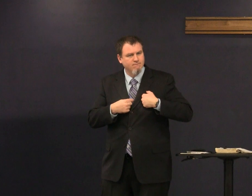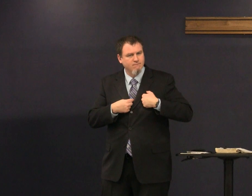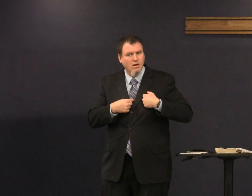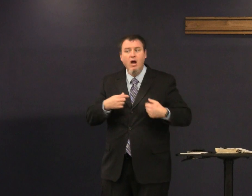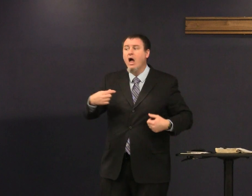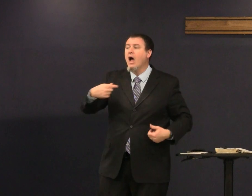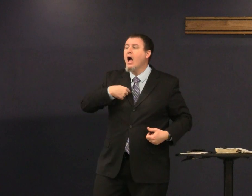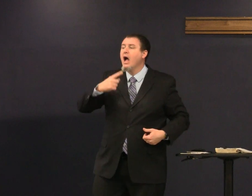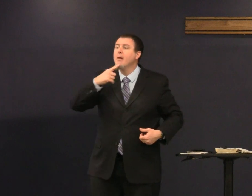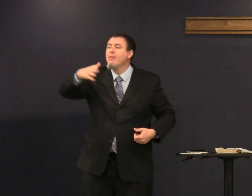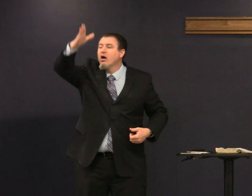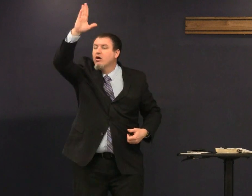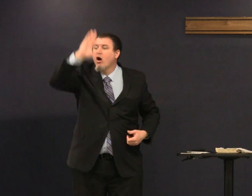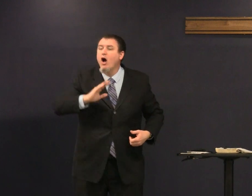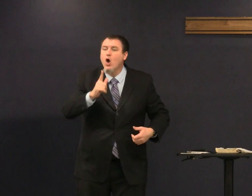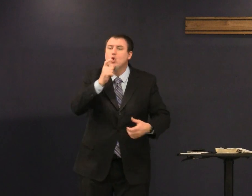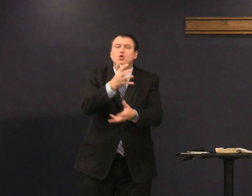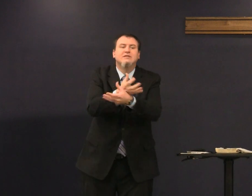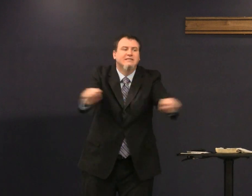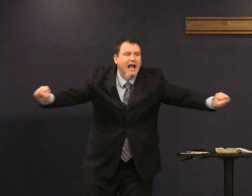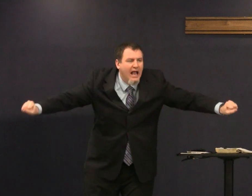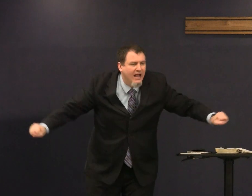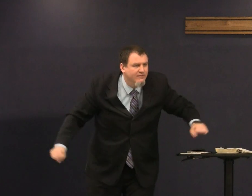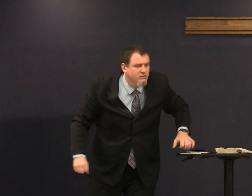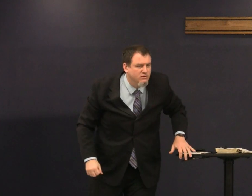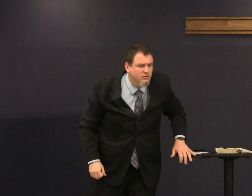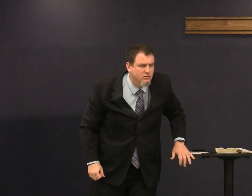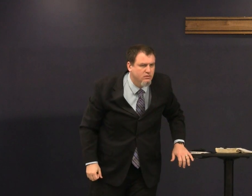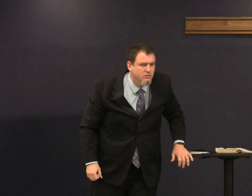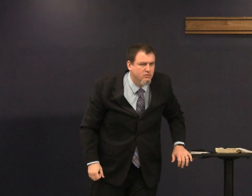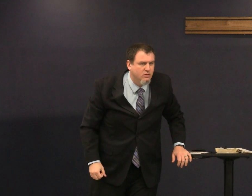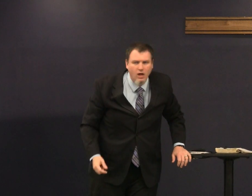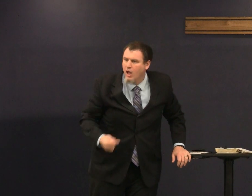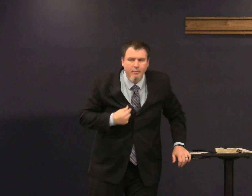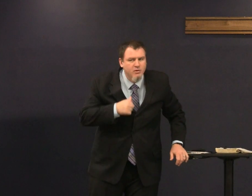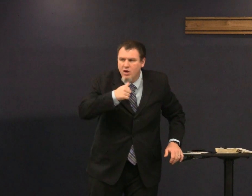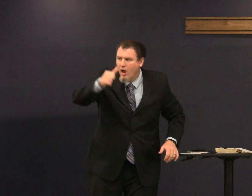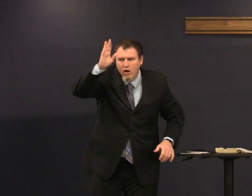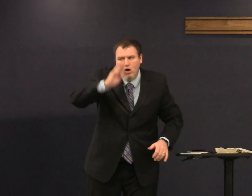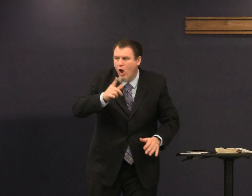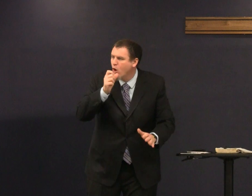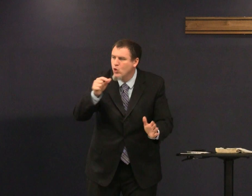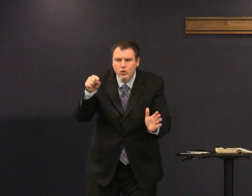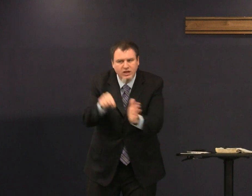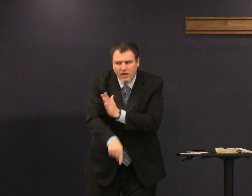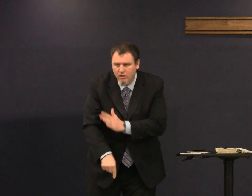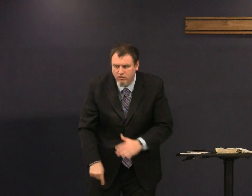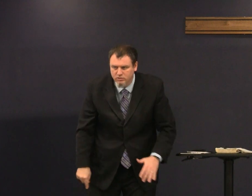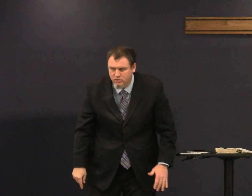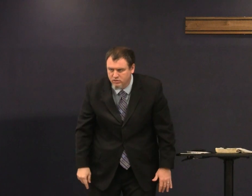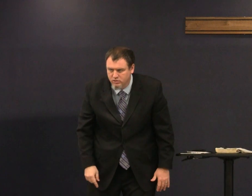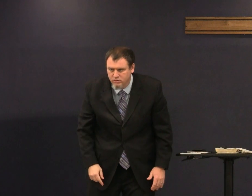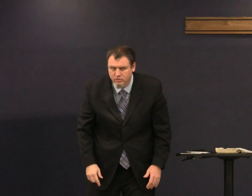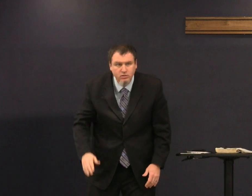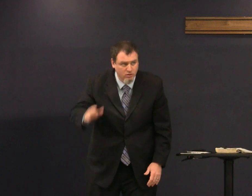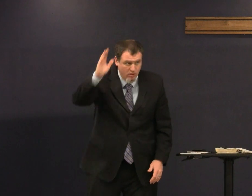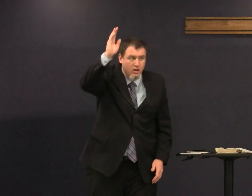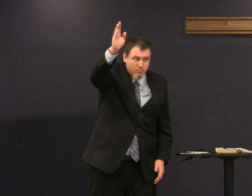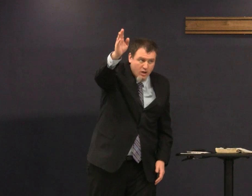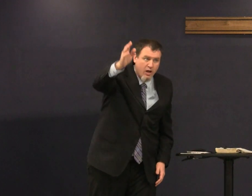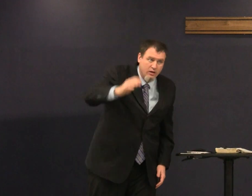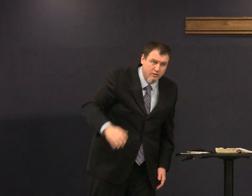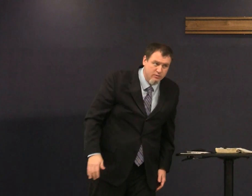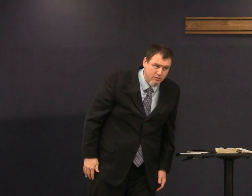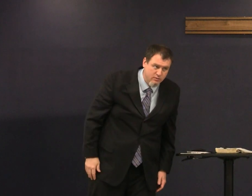I want to save him I am the god who saves I am not a God who kills amen